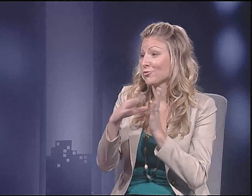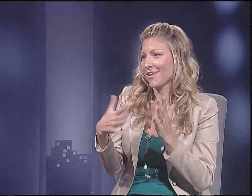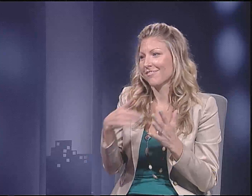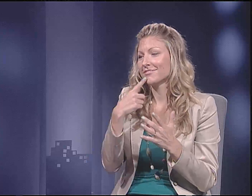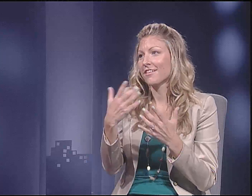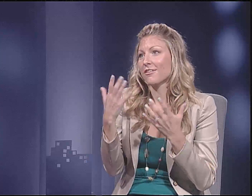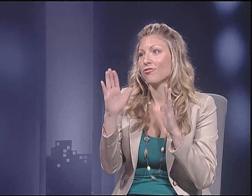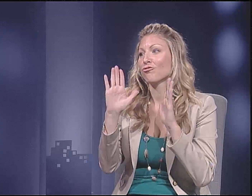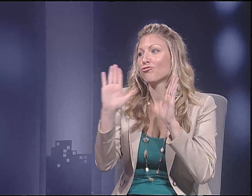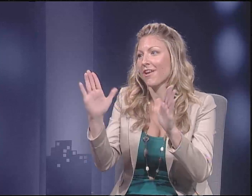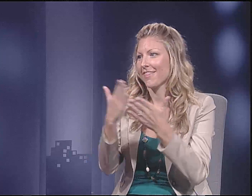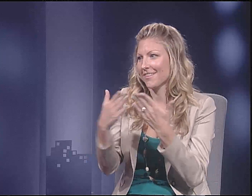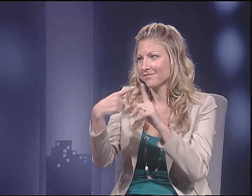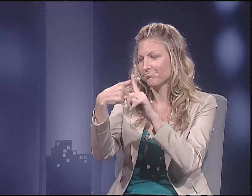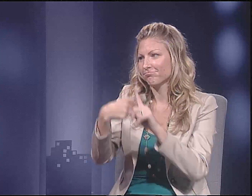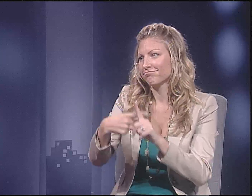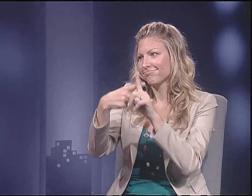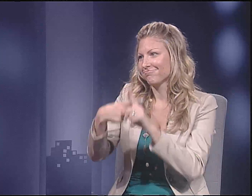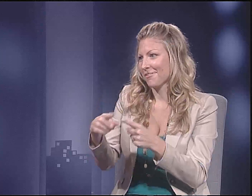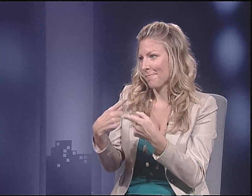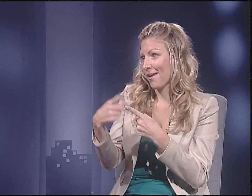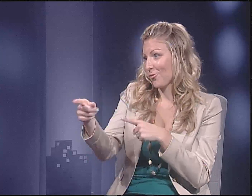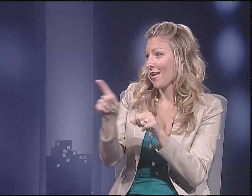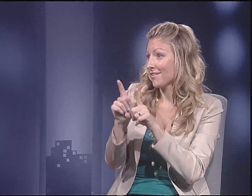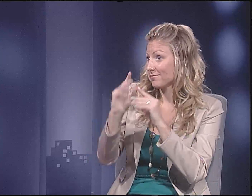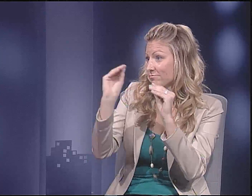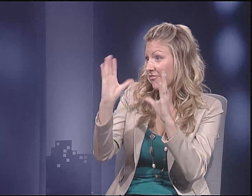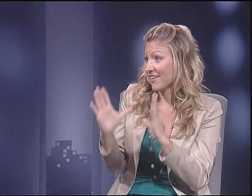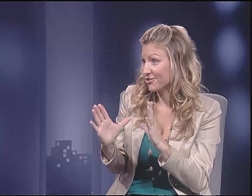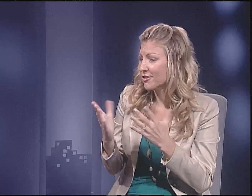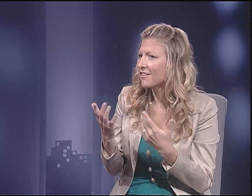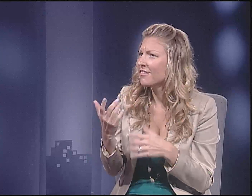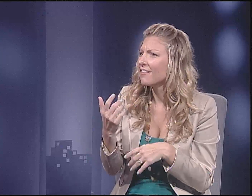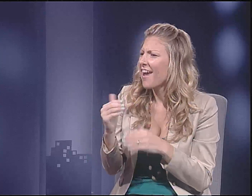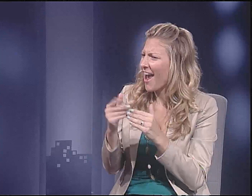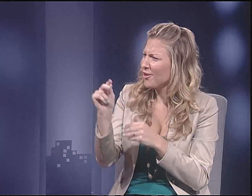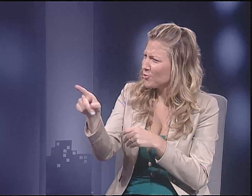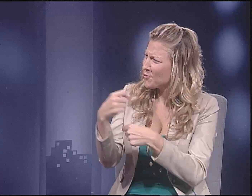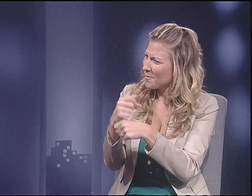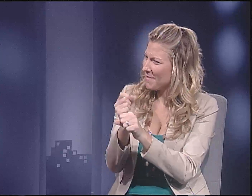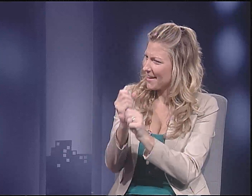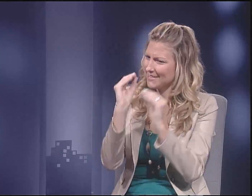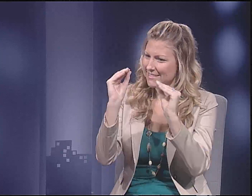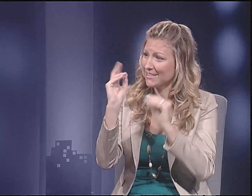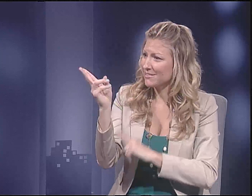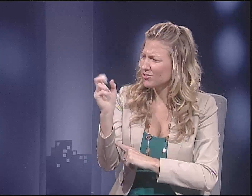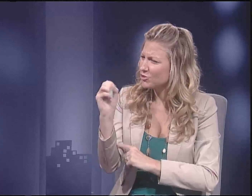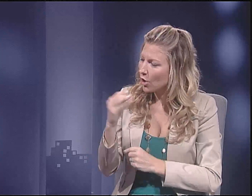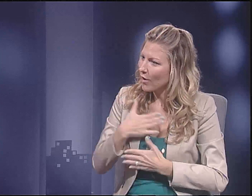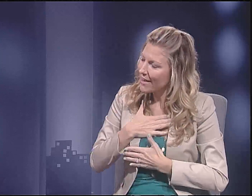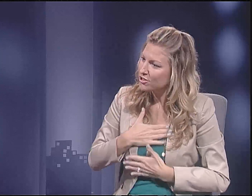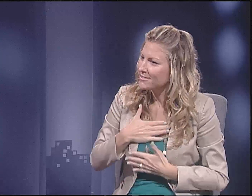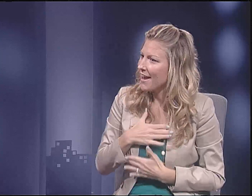Your students actually have many positive things to say